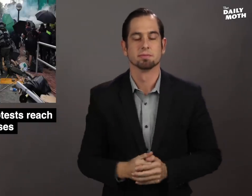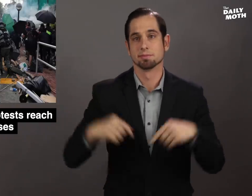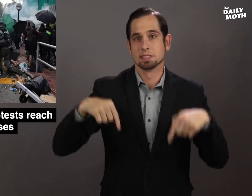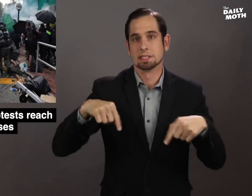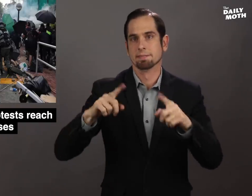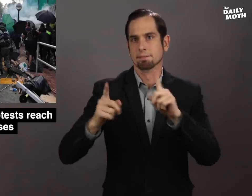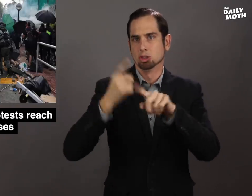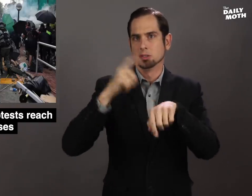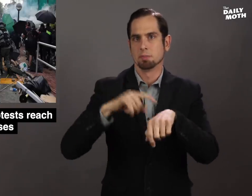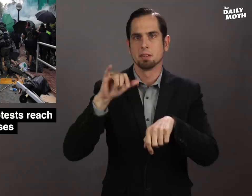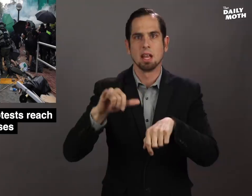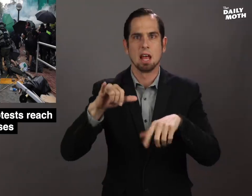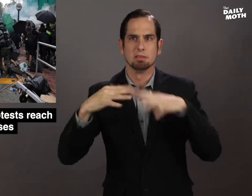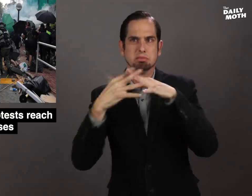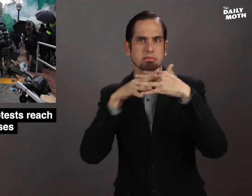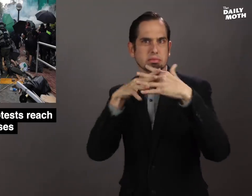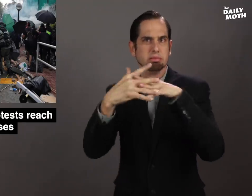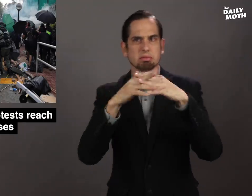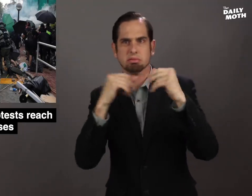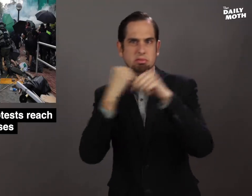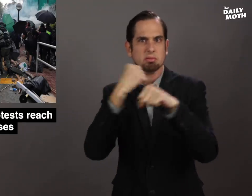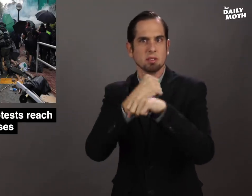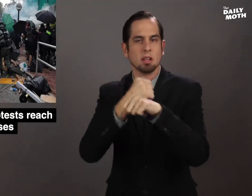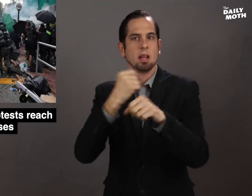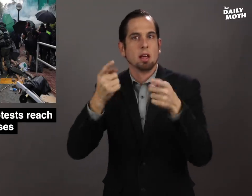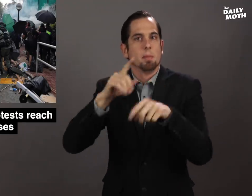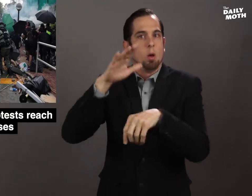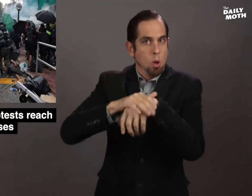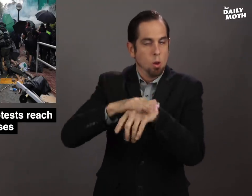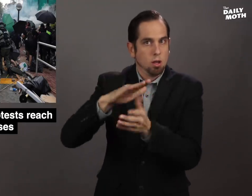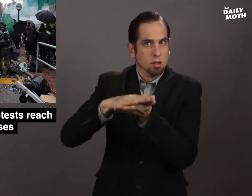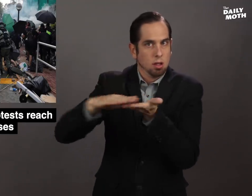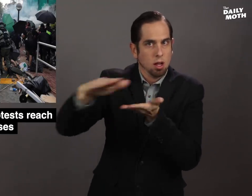It is the first time the clashes have happened on a college